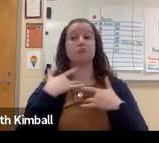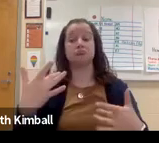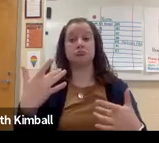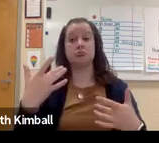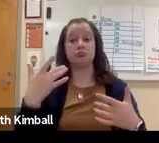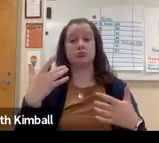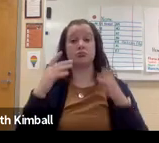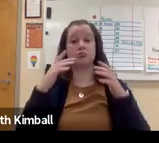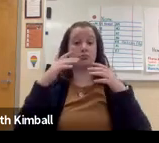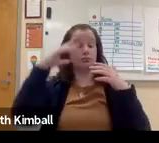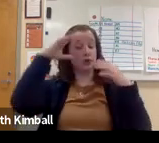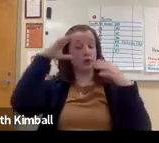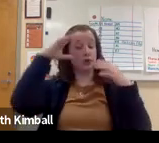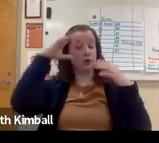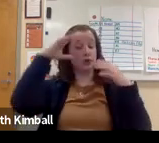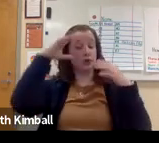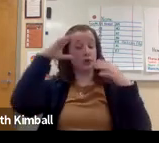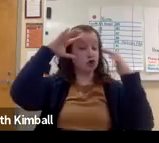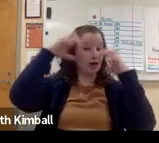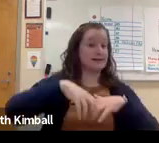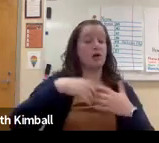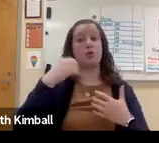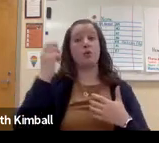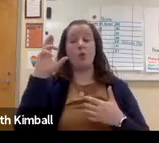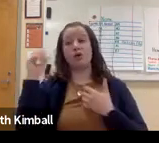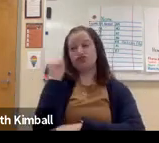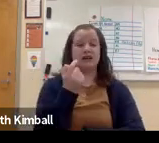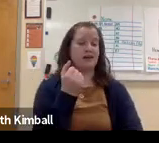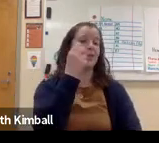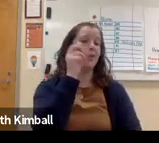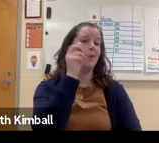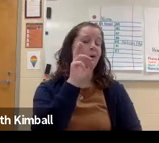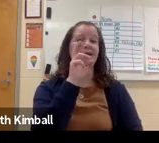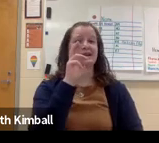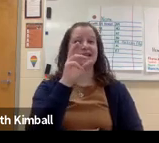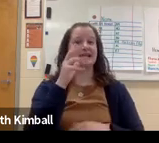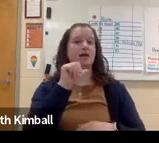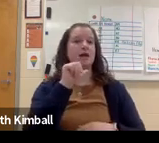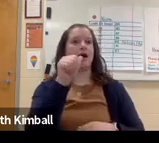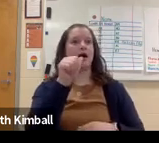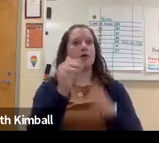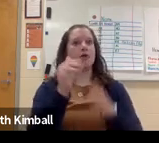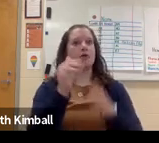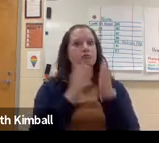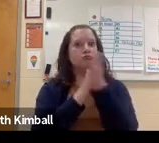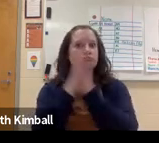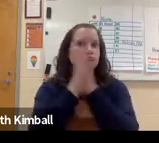or another student who maybe has some little meltdowns